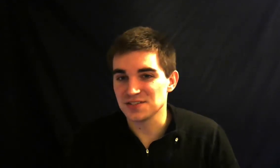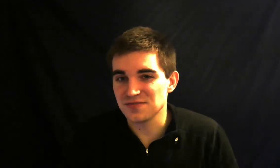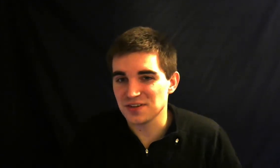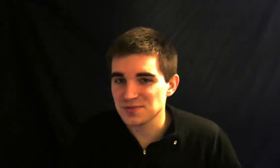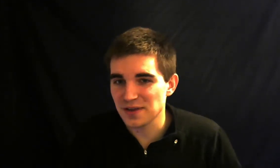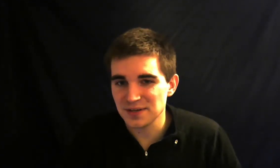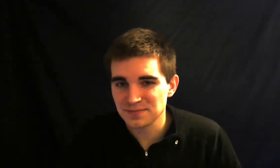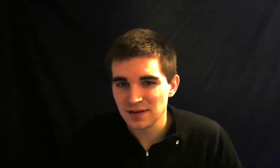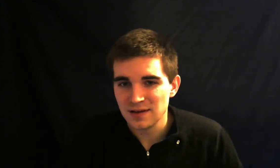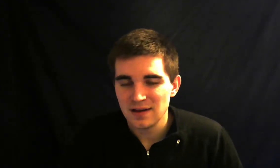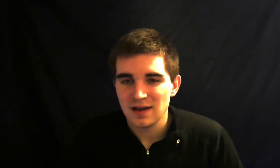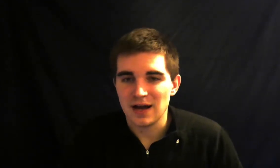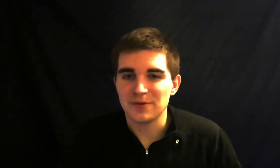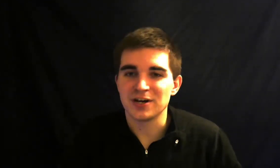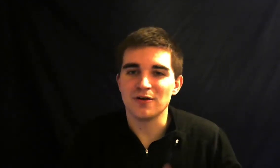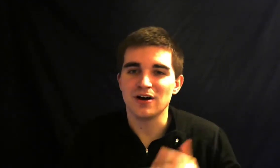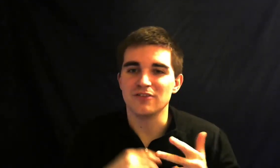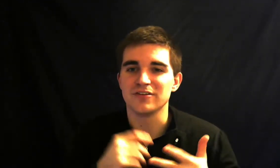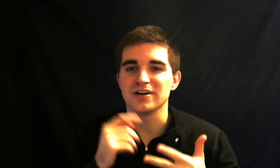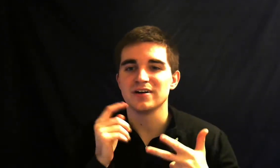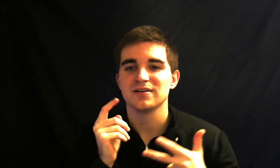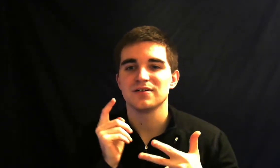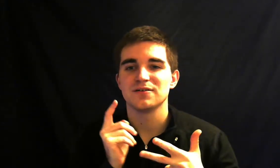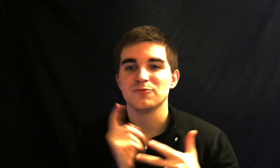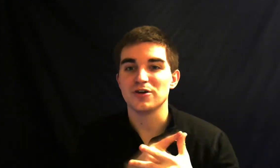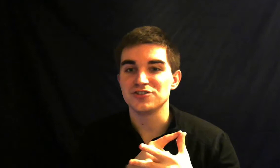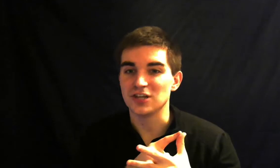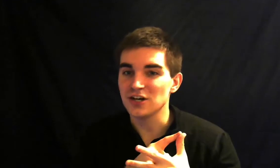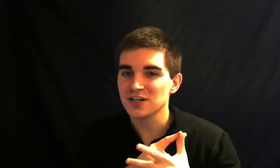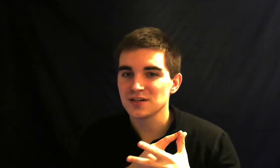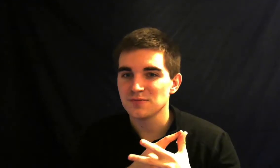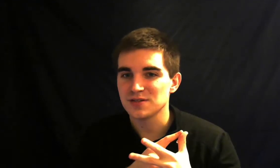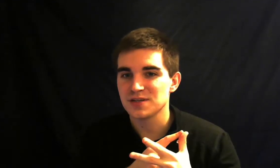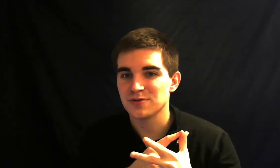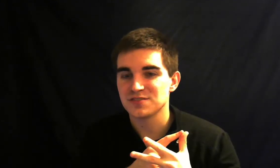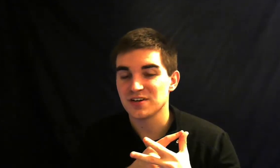fingerspelling I'm gonna go over where you should look when someone is fingerspelling to you